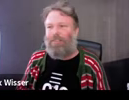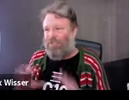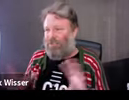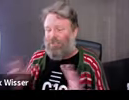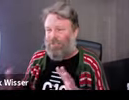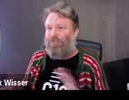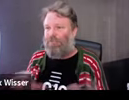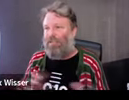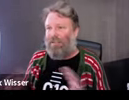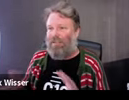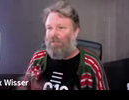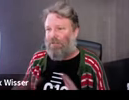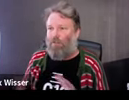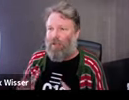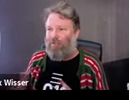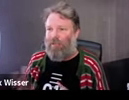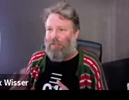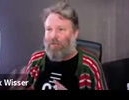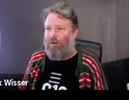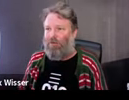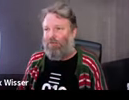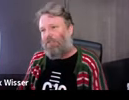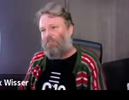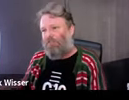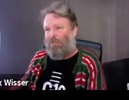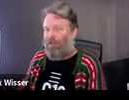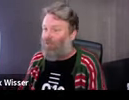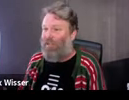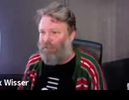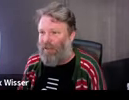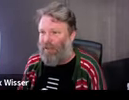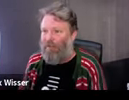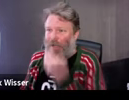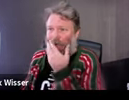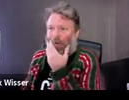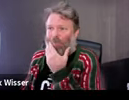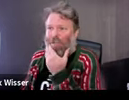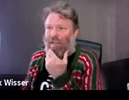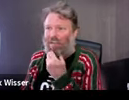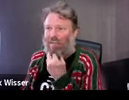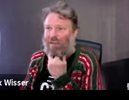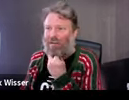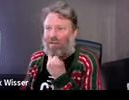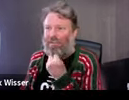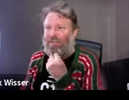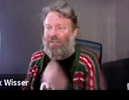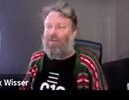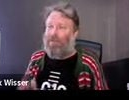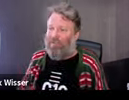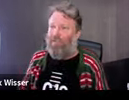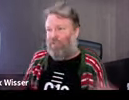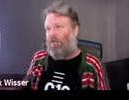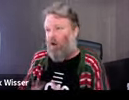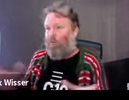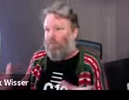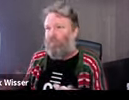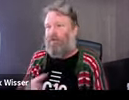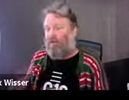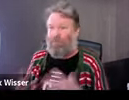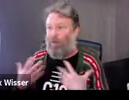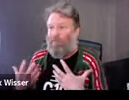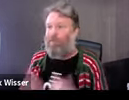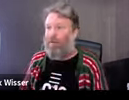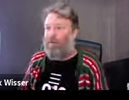taking the way you think in the art world and doing it outside. It opens